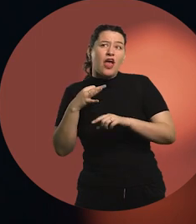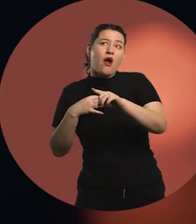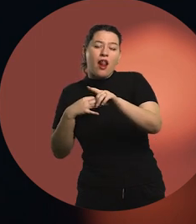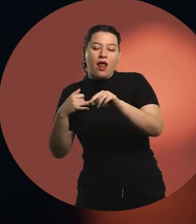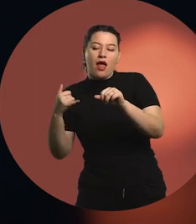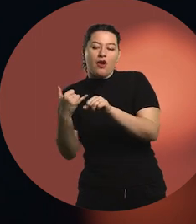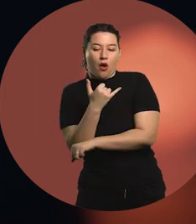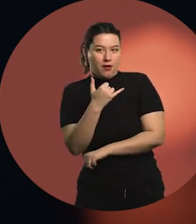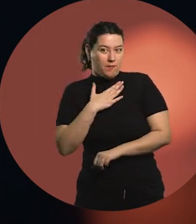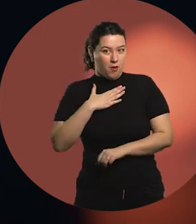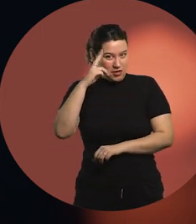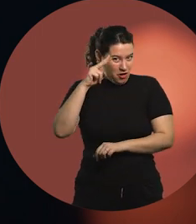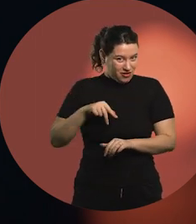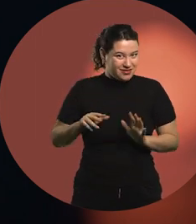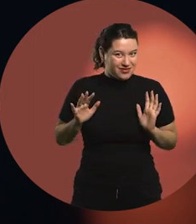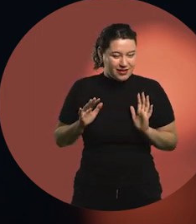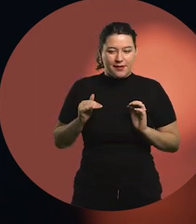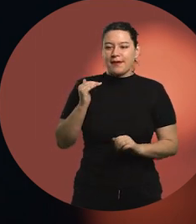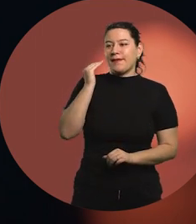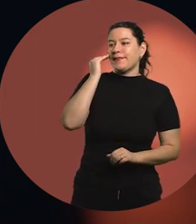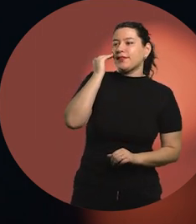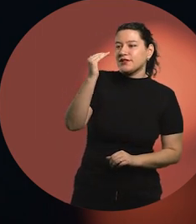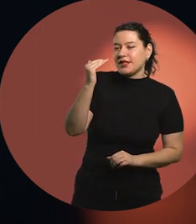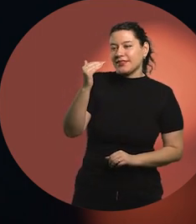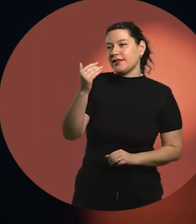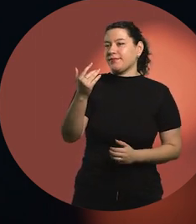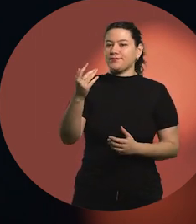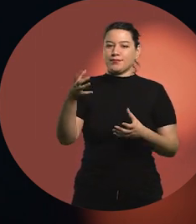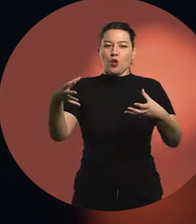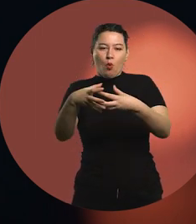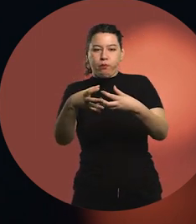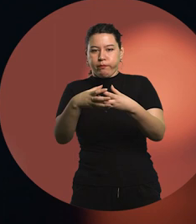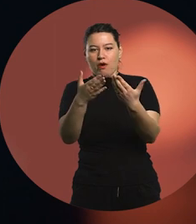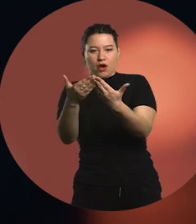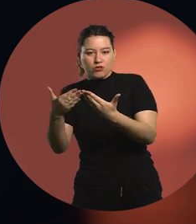The teacher who stands in front of a group, who is with a group,